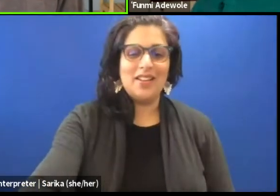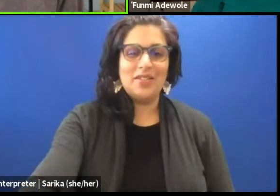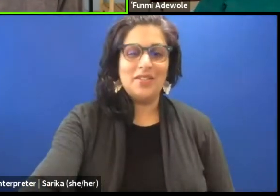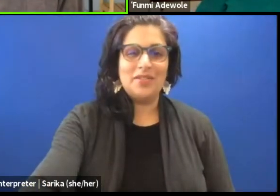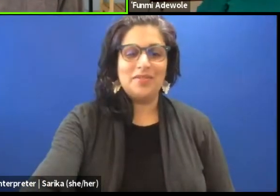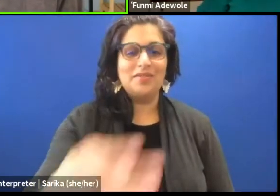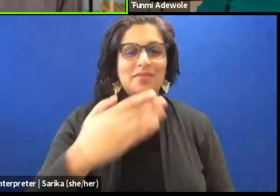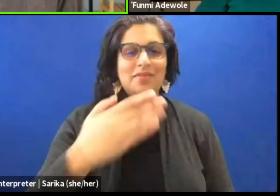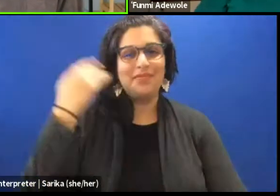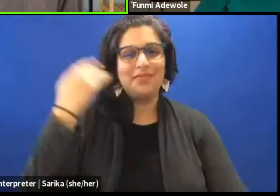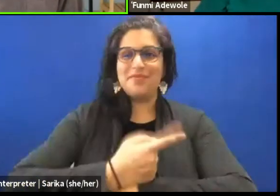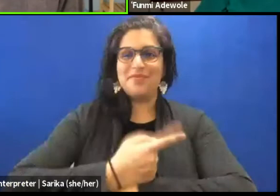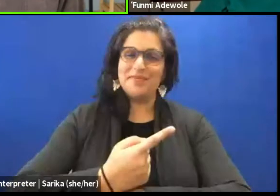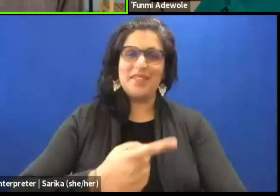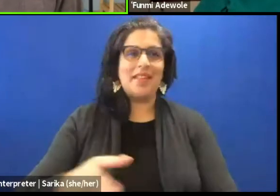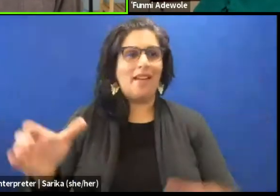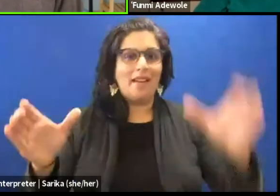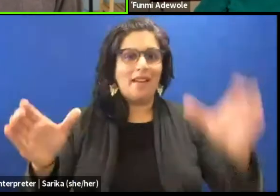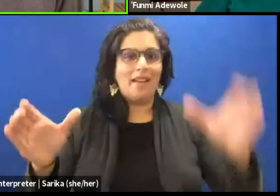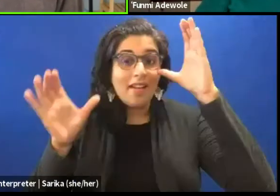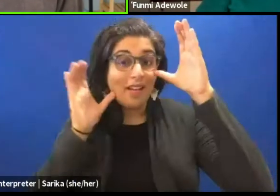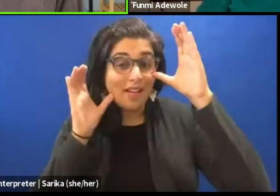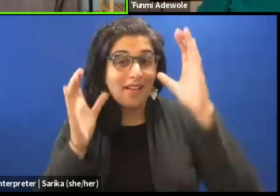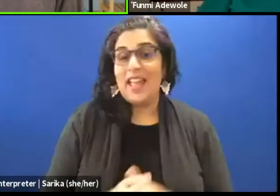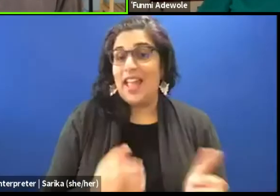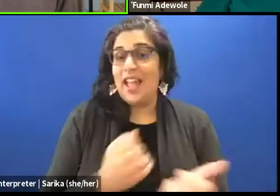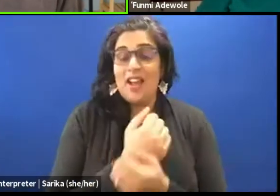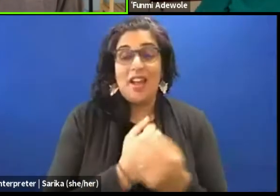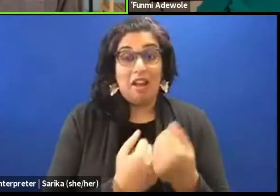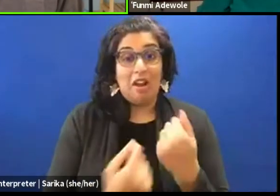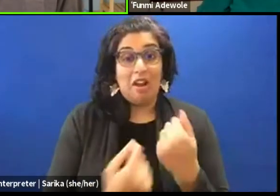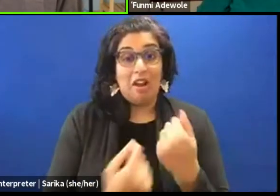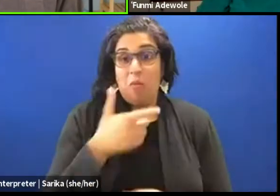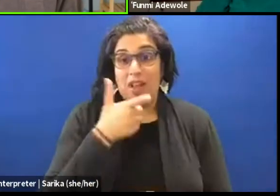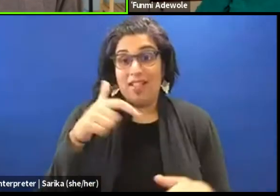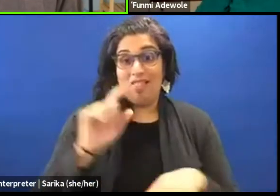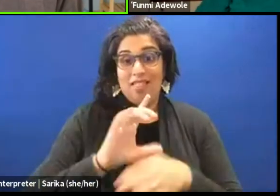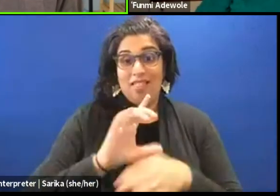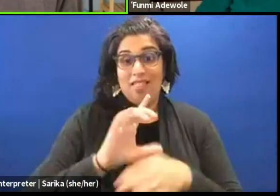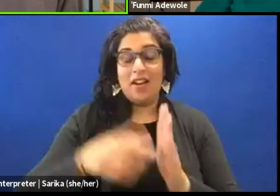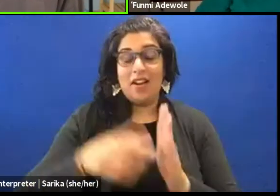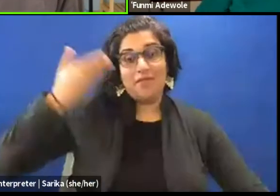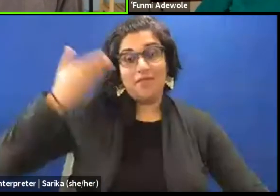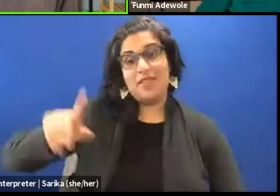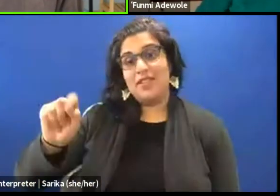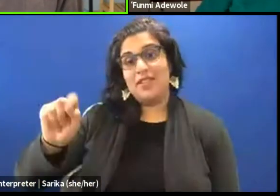and those that will be watching this later. My name is Taiwo Afolabi.